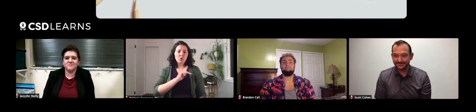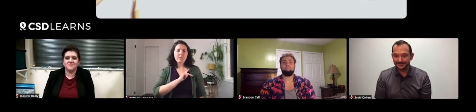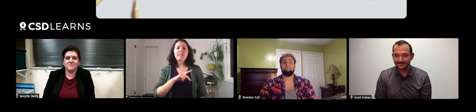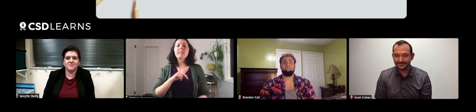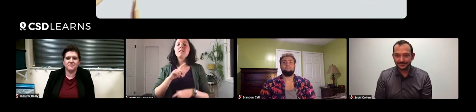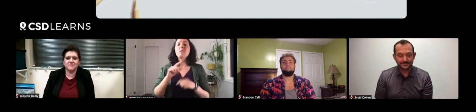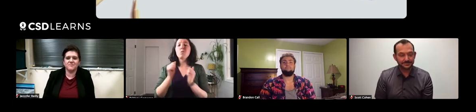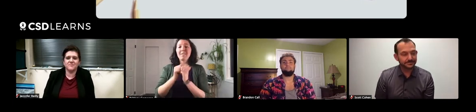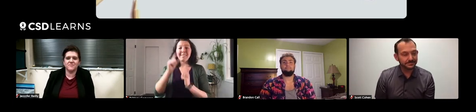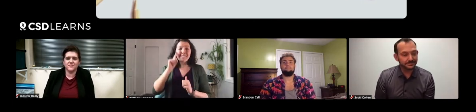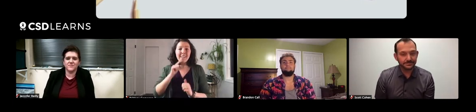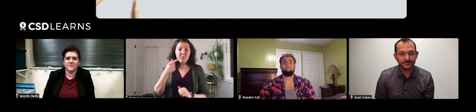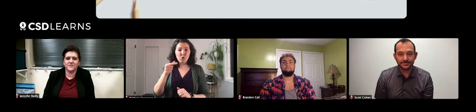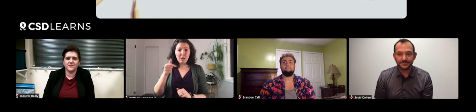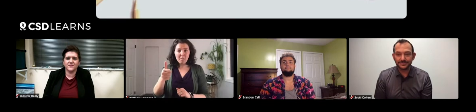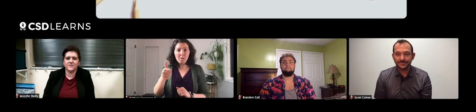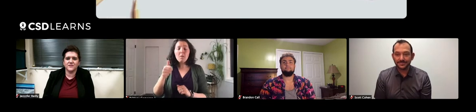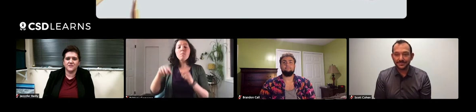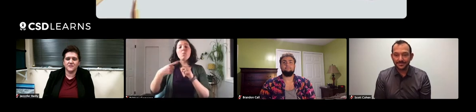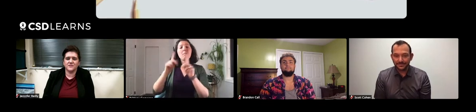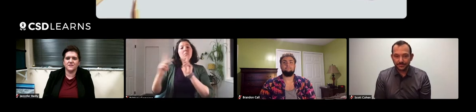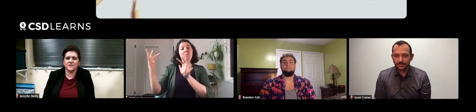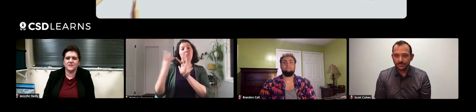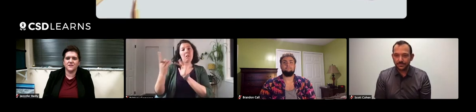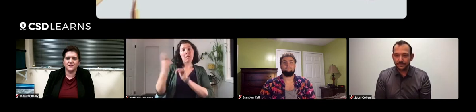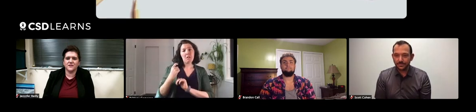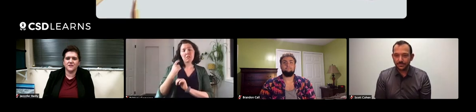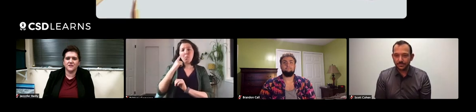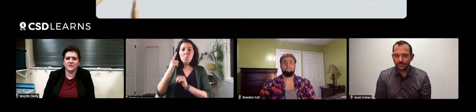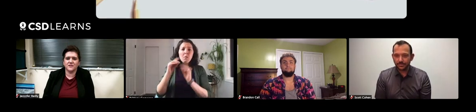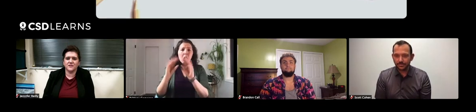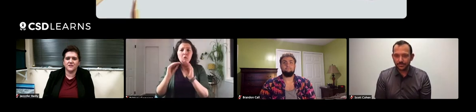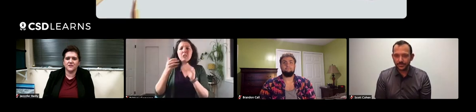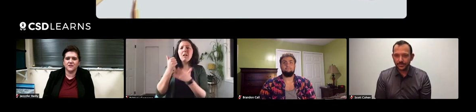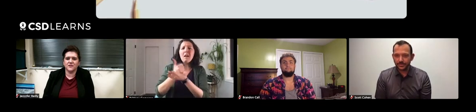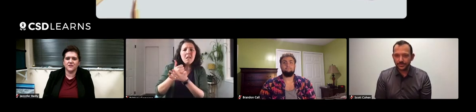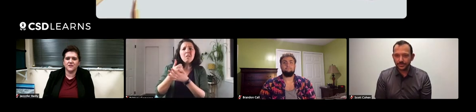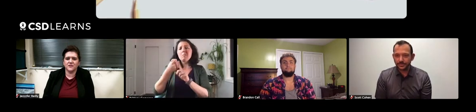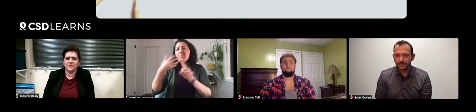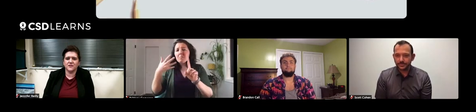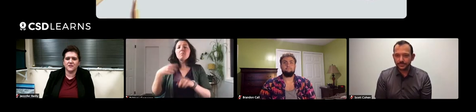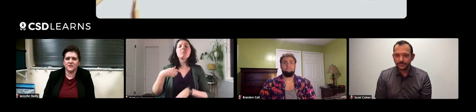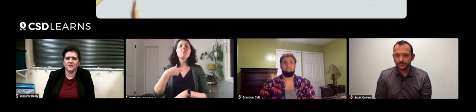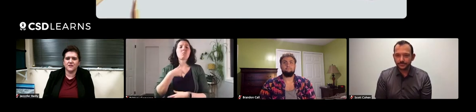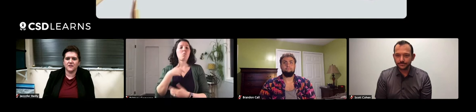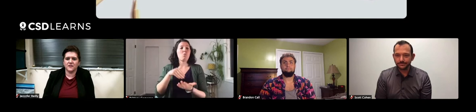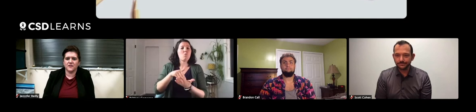with Deaf Green Thumbs when people reach out to me they'll ask me for clarification or for me to expand or explain something.